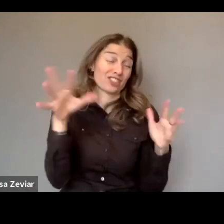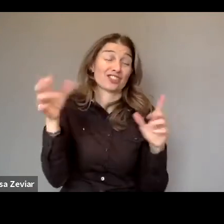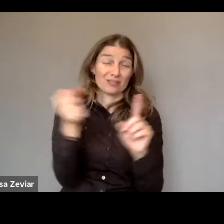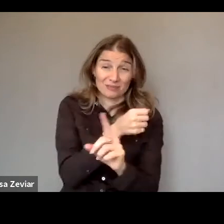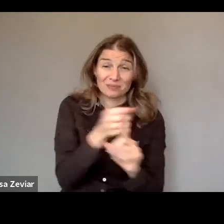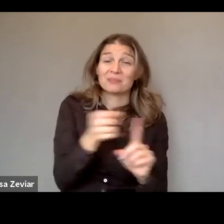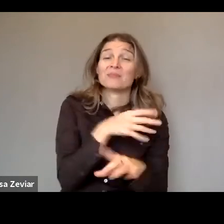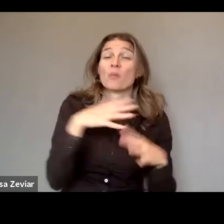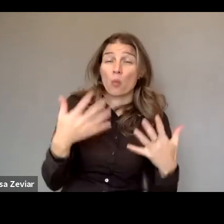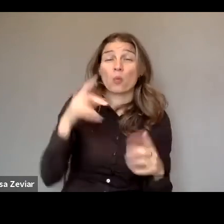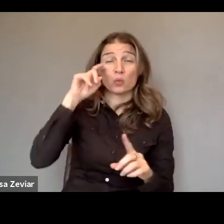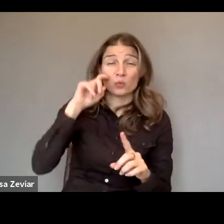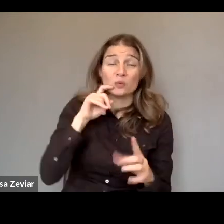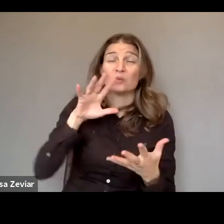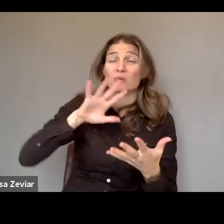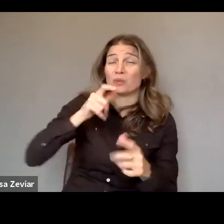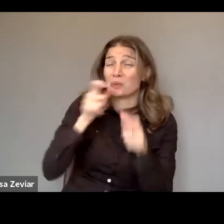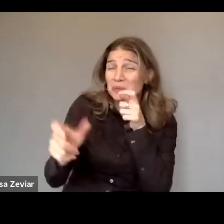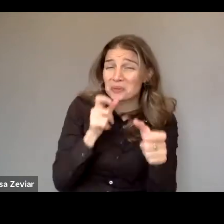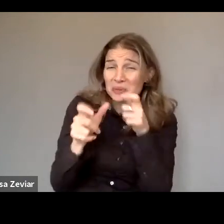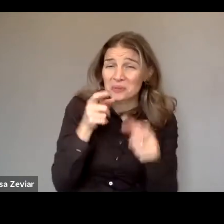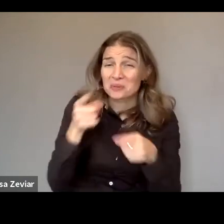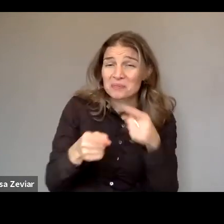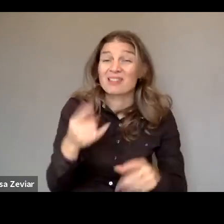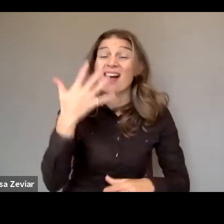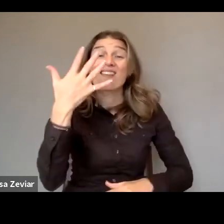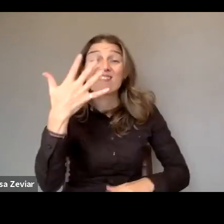It's two to five times more than women without disabilities.